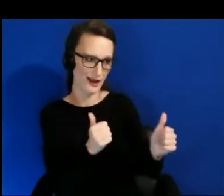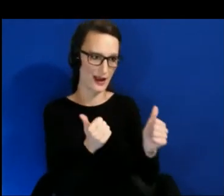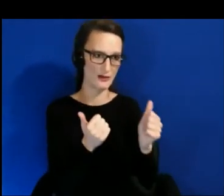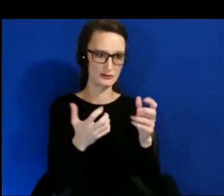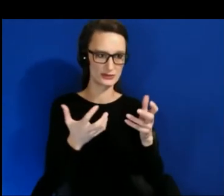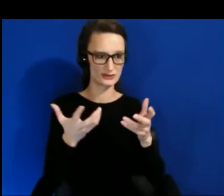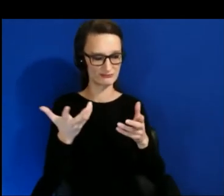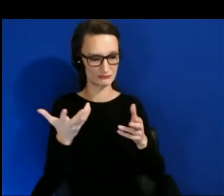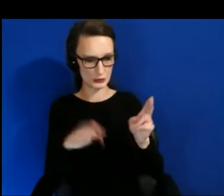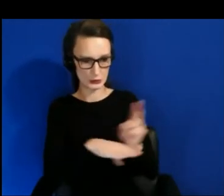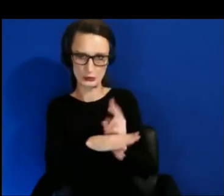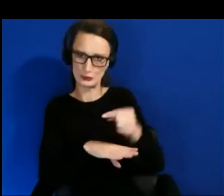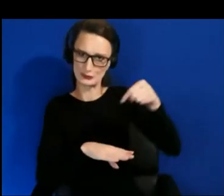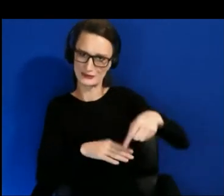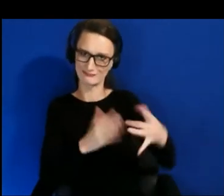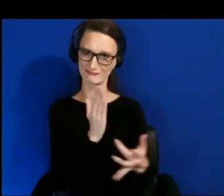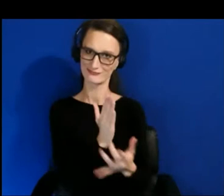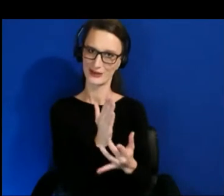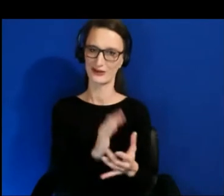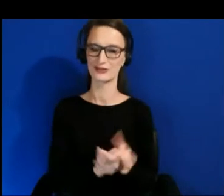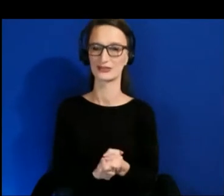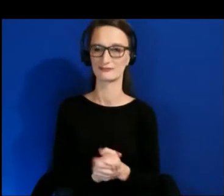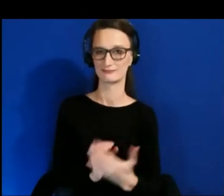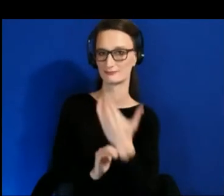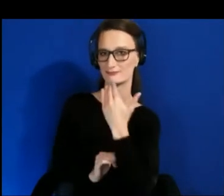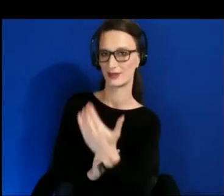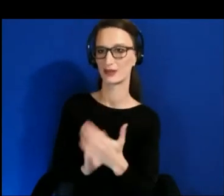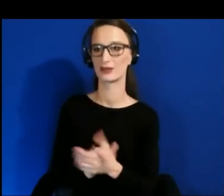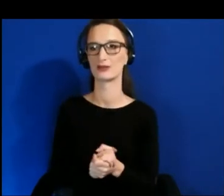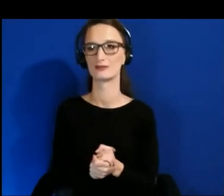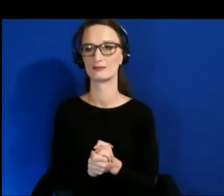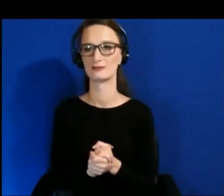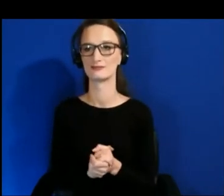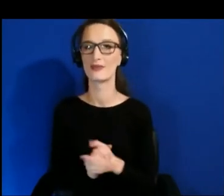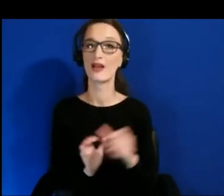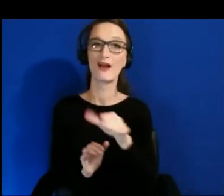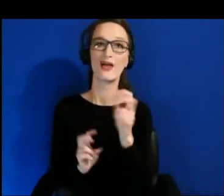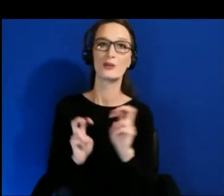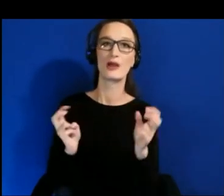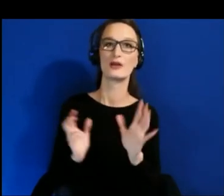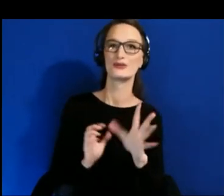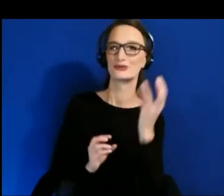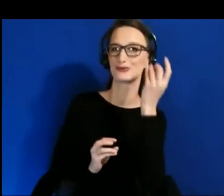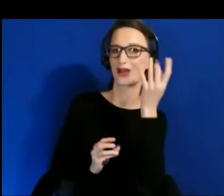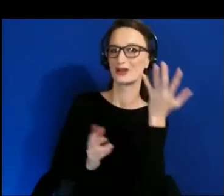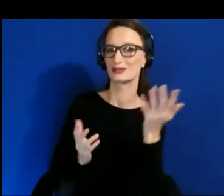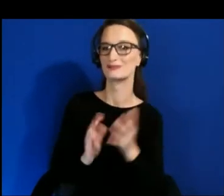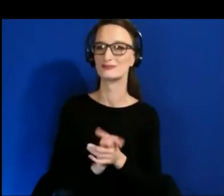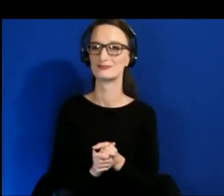Thank you, Mar. I would love to hear thoughts from the other panelists as well. I’ll just step in and say something really quick.